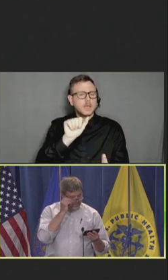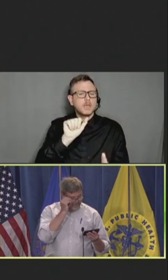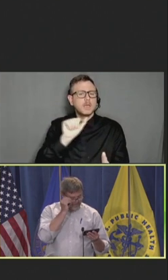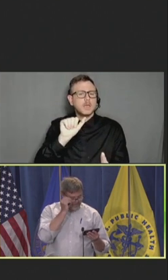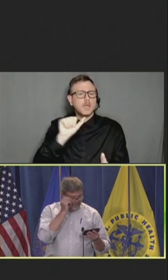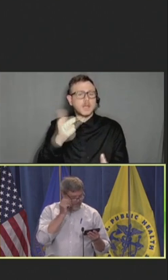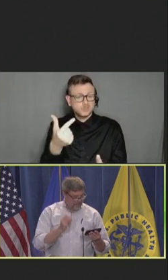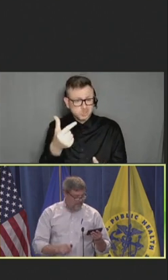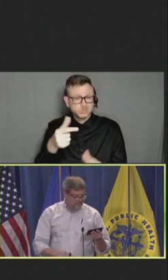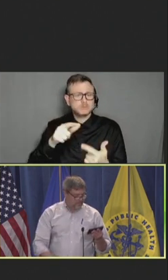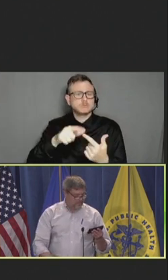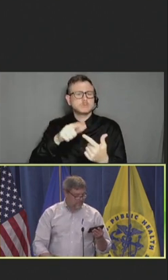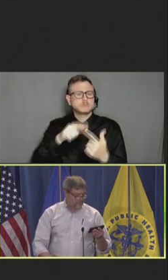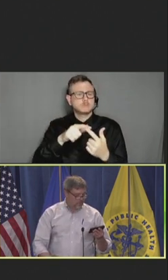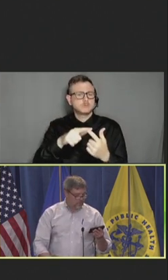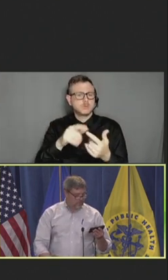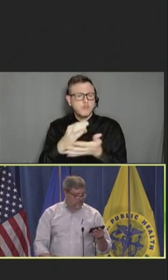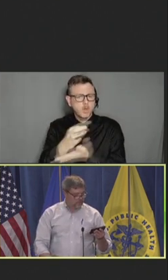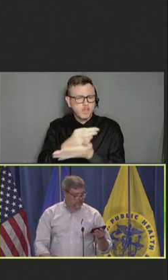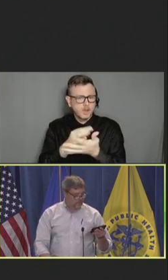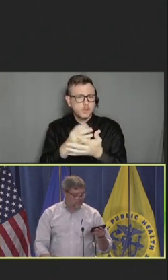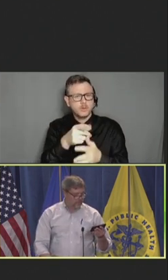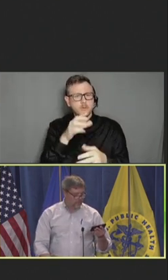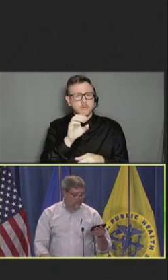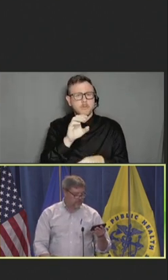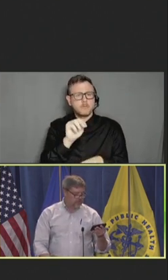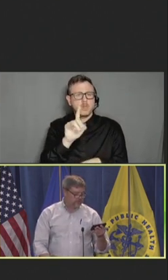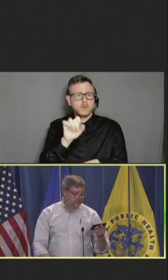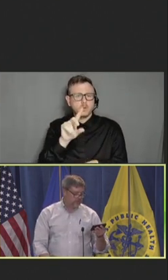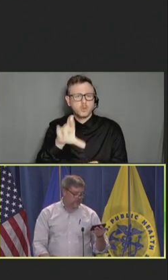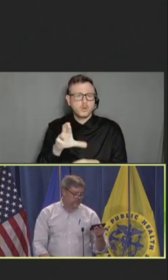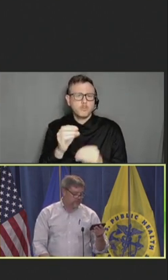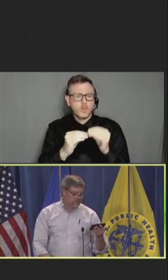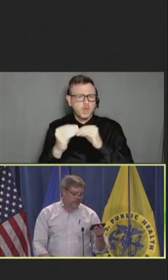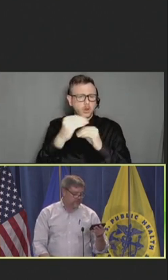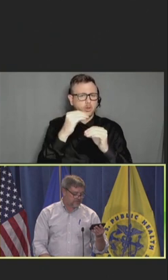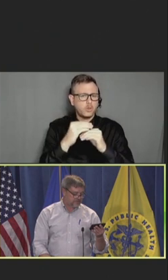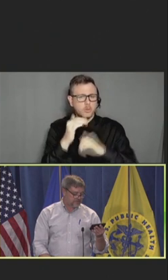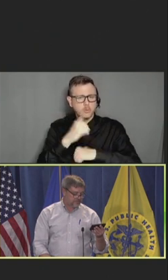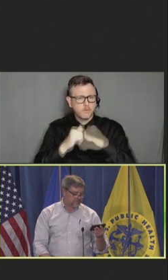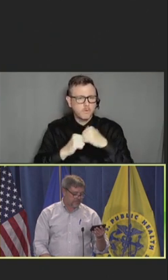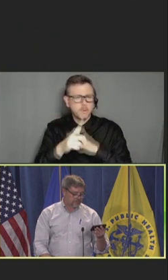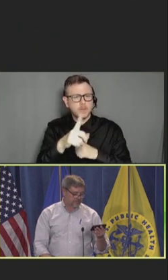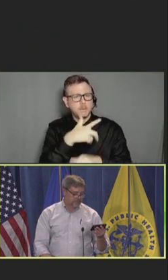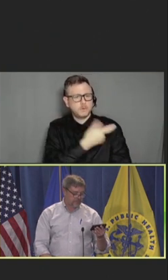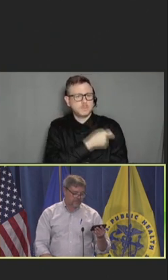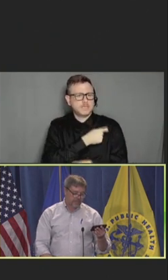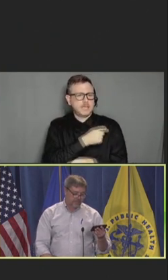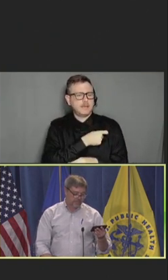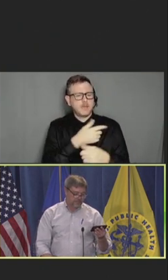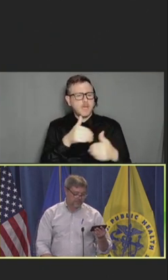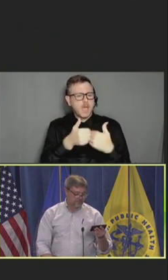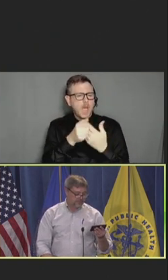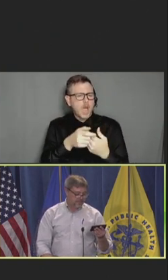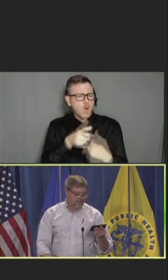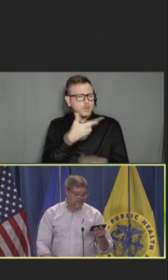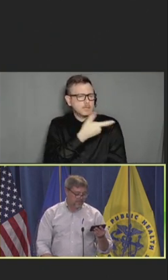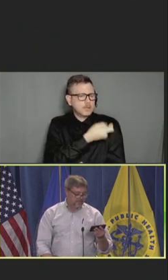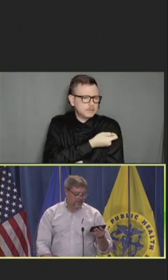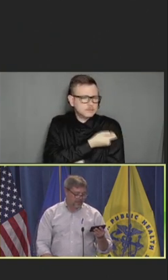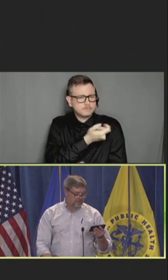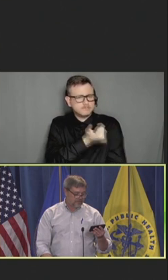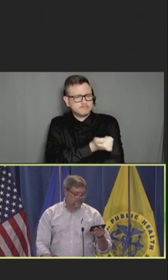A forward-looking approach to introduce vaccines for special patient populations and neglected